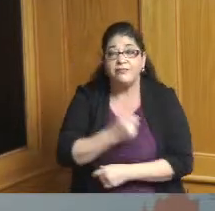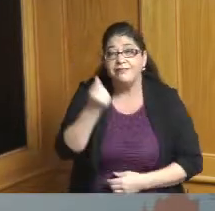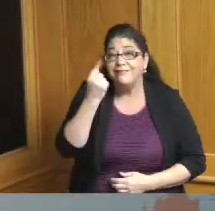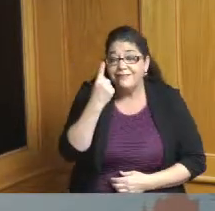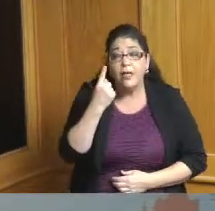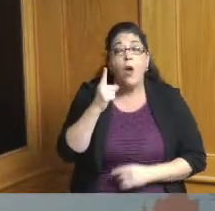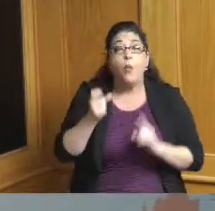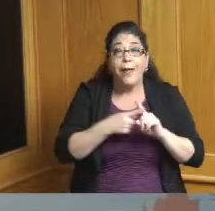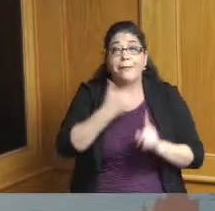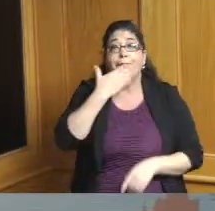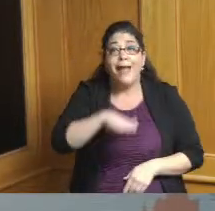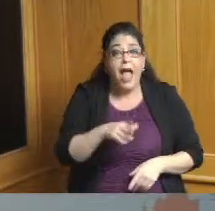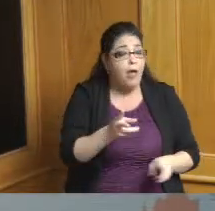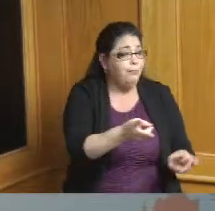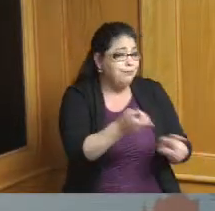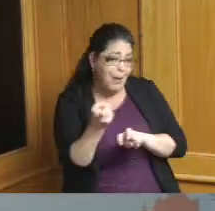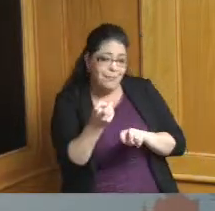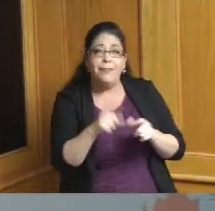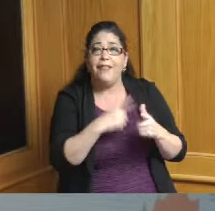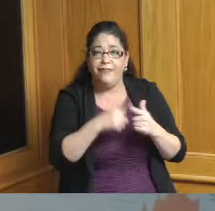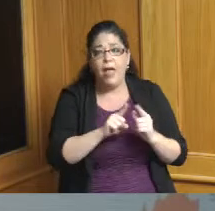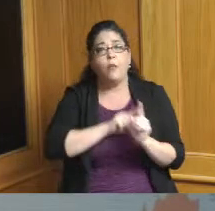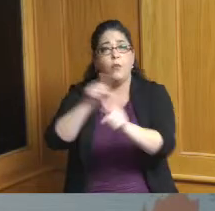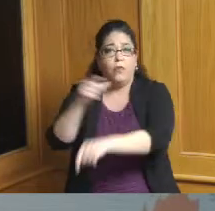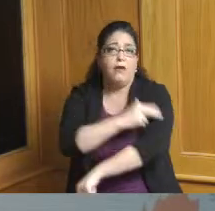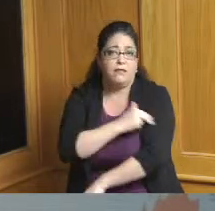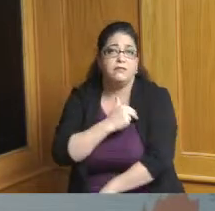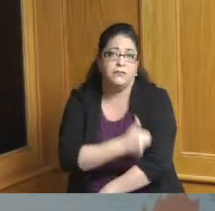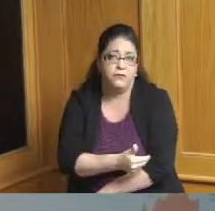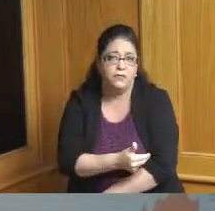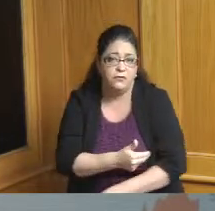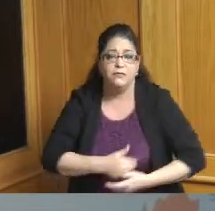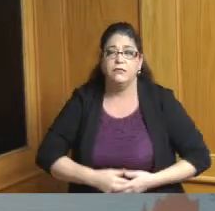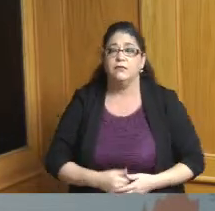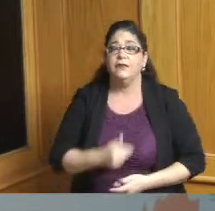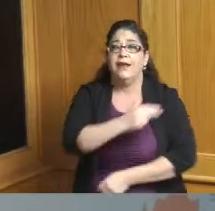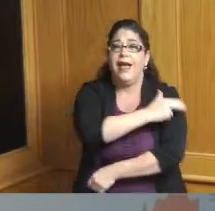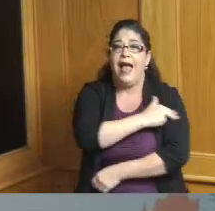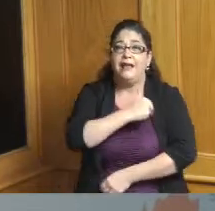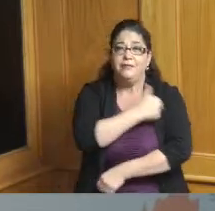within our community the other reason is clearly hospitalizations we have limited capacity and so